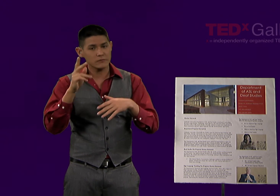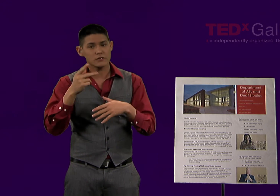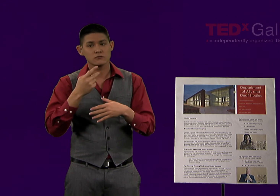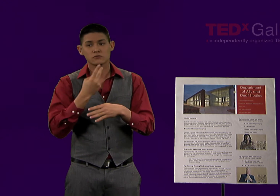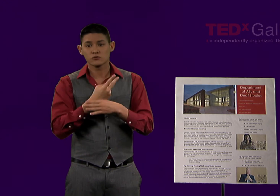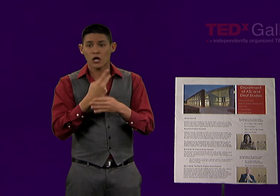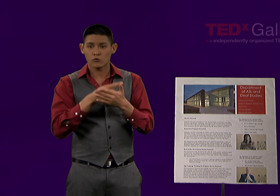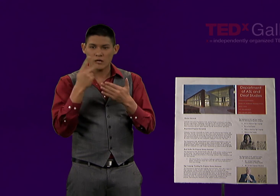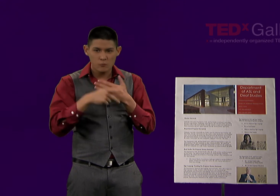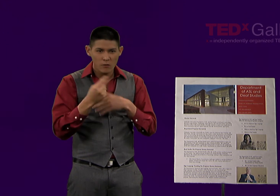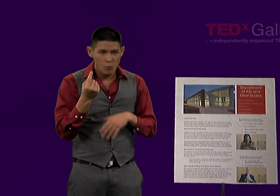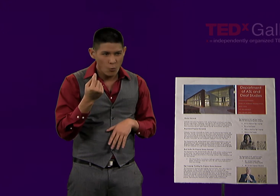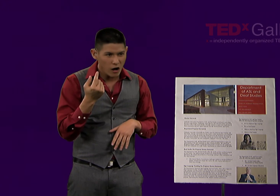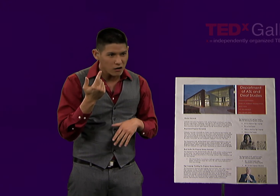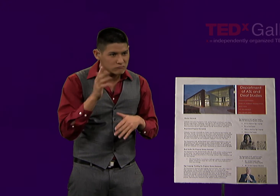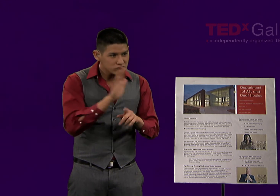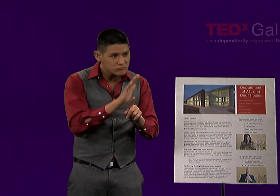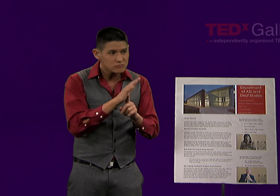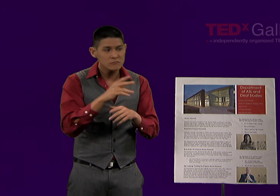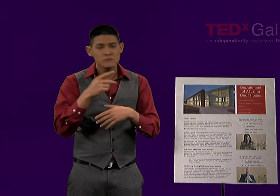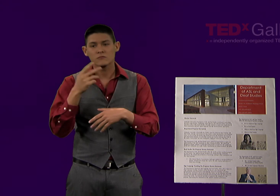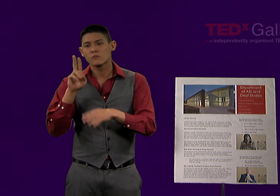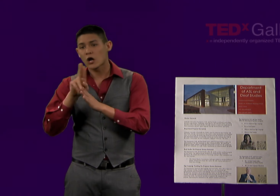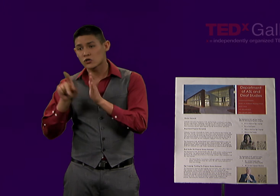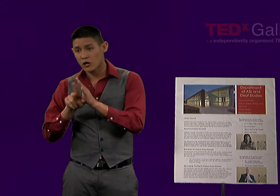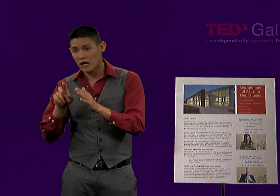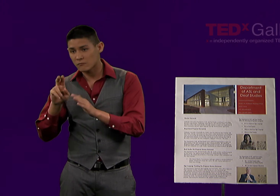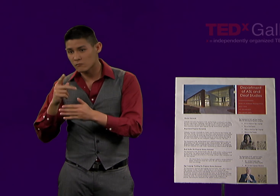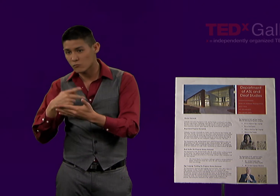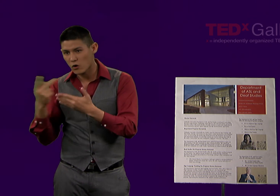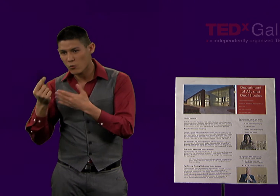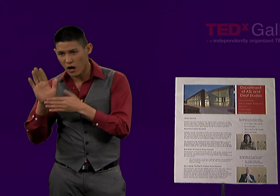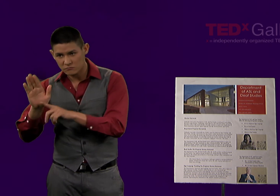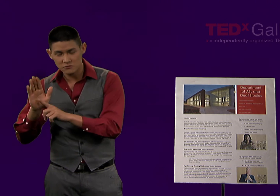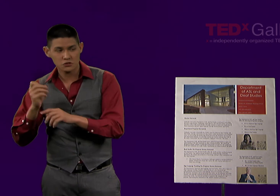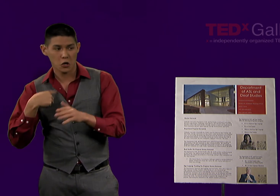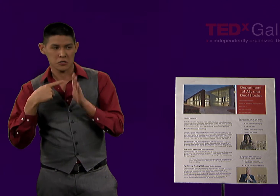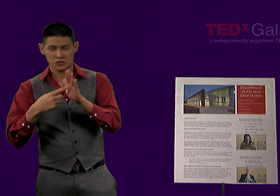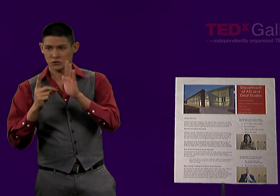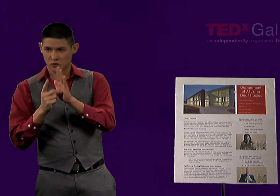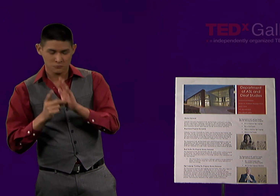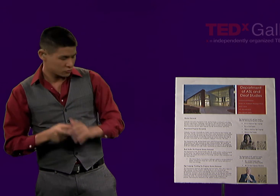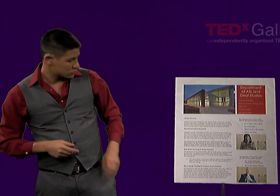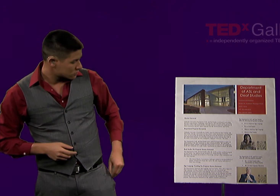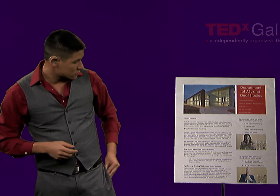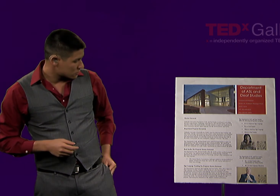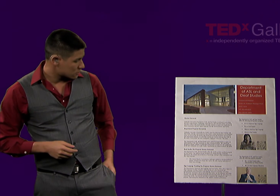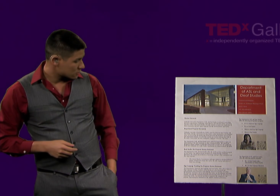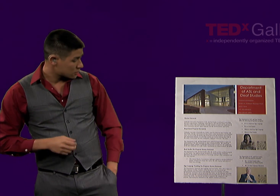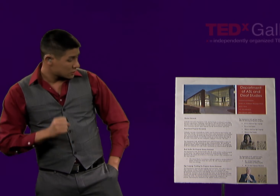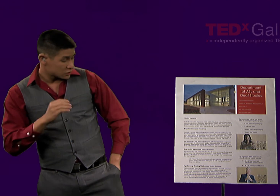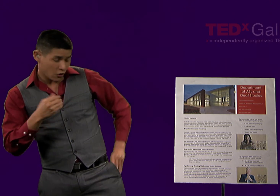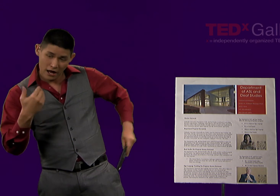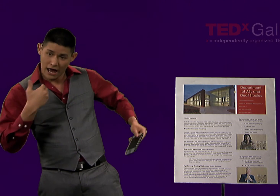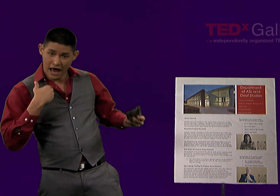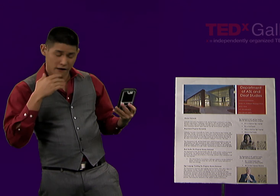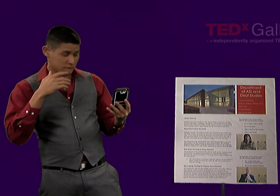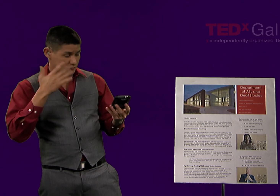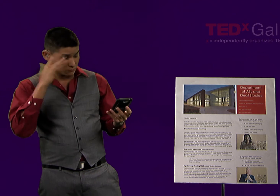where they share updates about their programs, their graduate studies groups and what they're doing. And I'd like to demonstrate for you